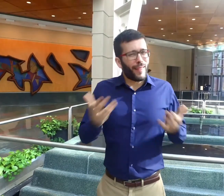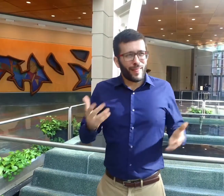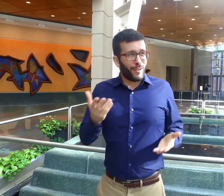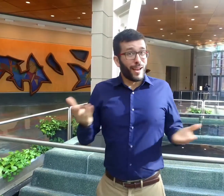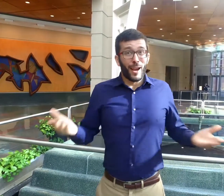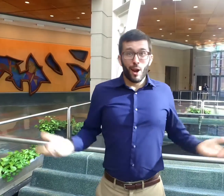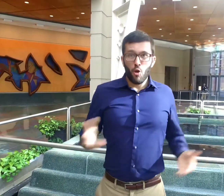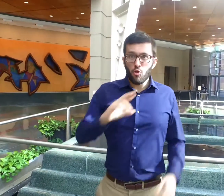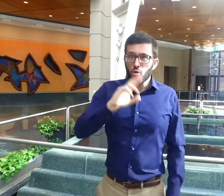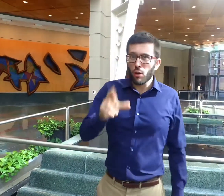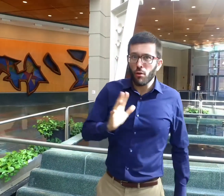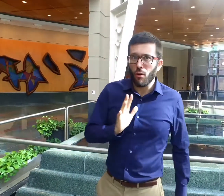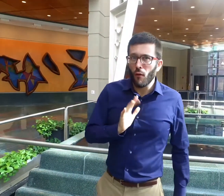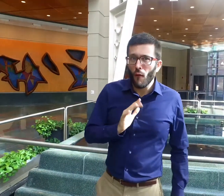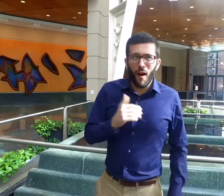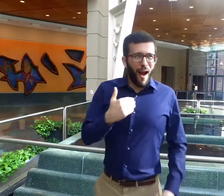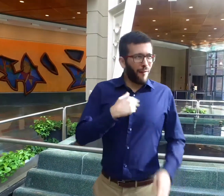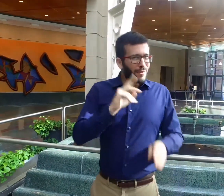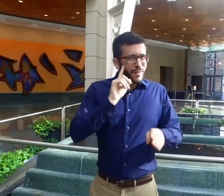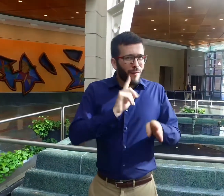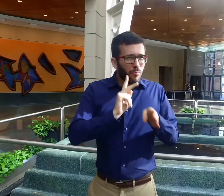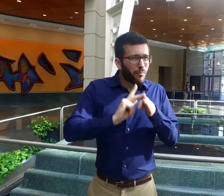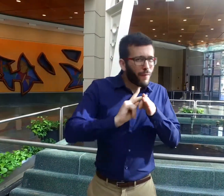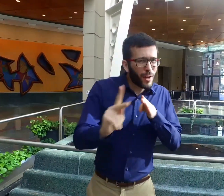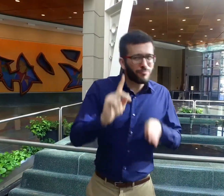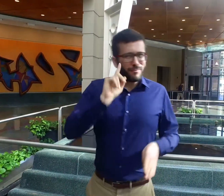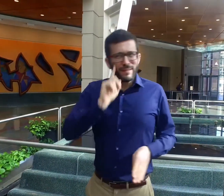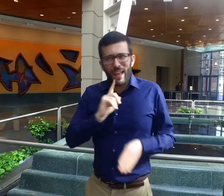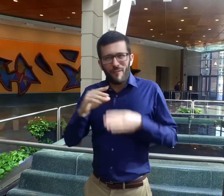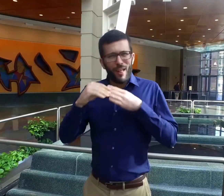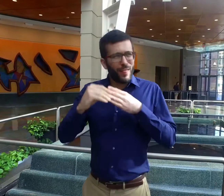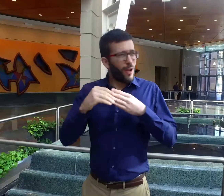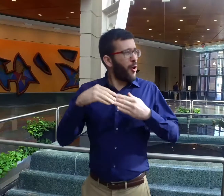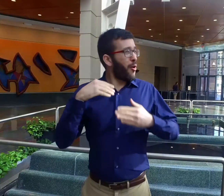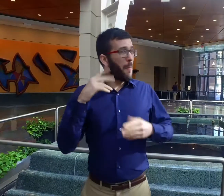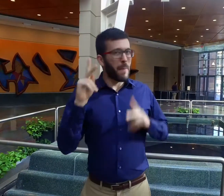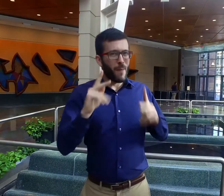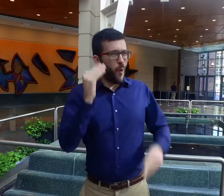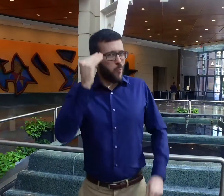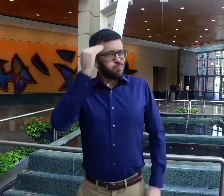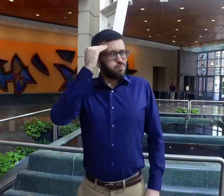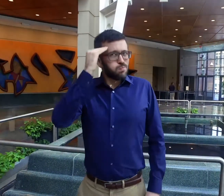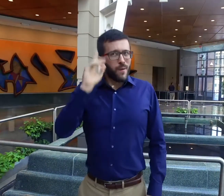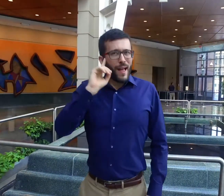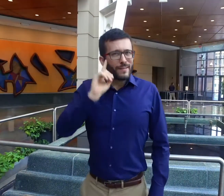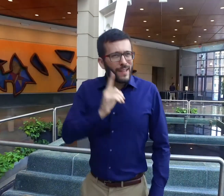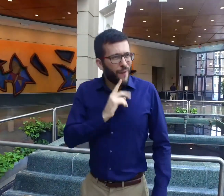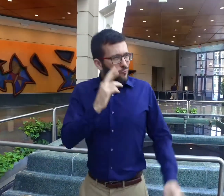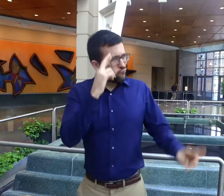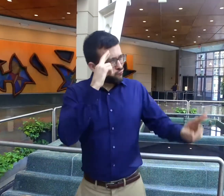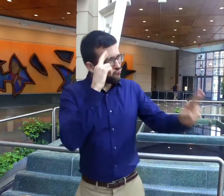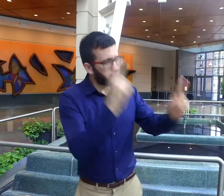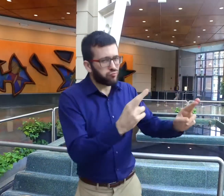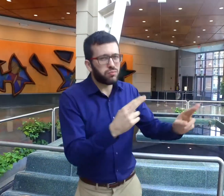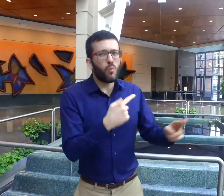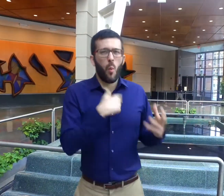Here in Rochester, we have Deaf professionals and Deaf leaders. People are aware of Deaf people and respect them.